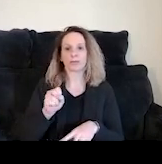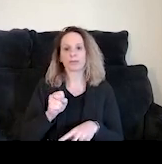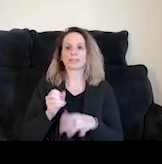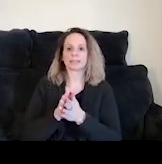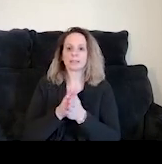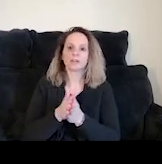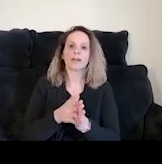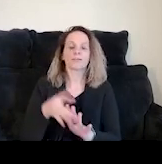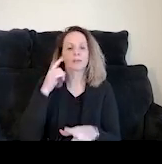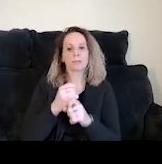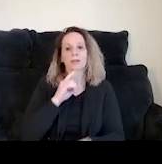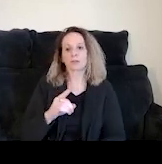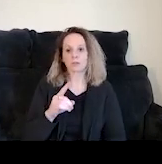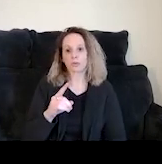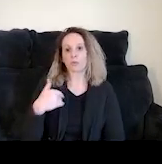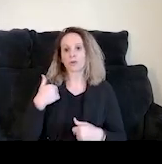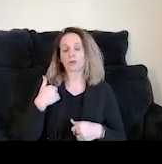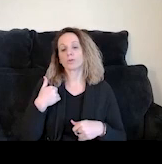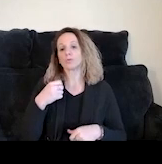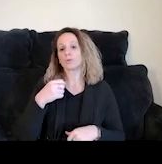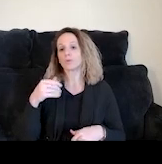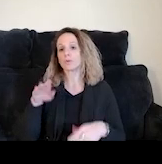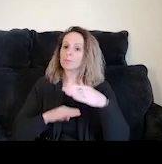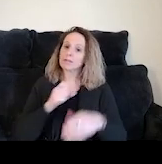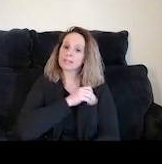to make sure that our youth-facing staff are also taken care of.